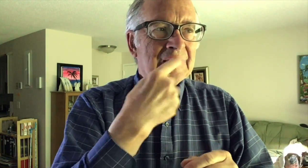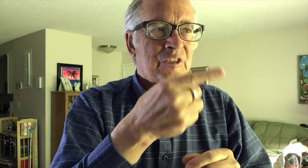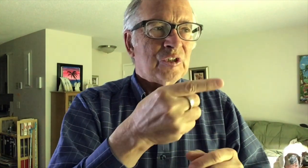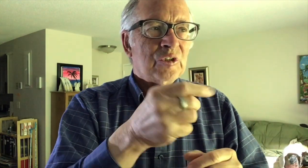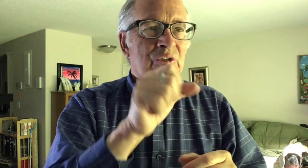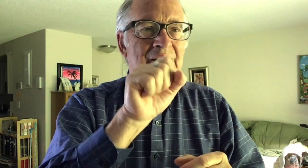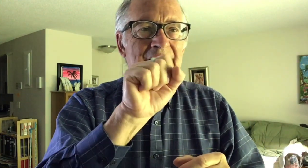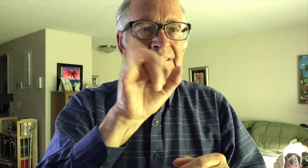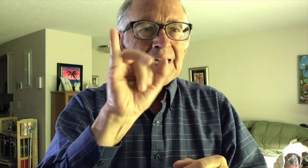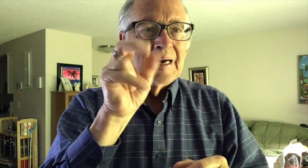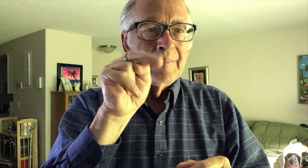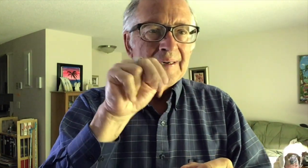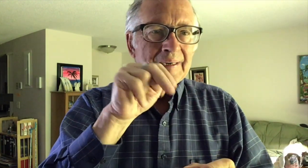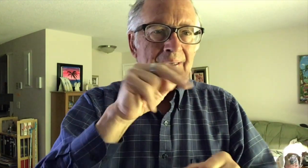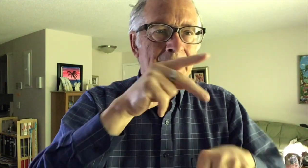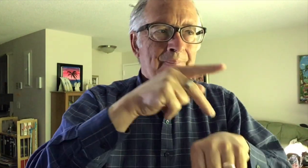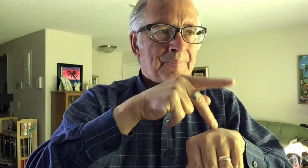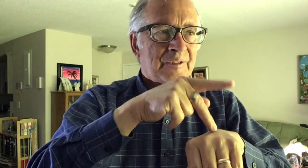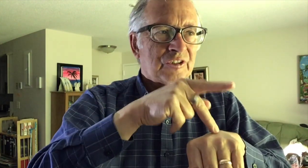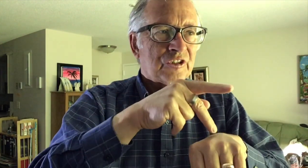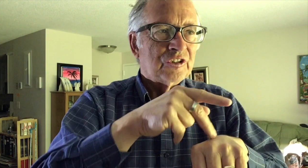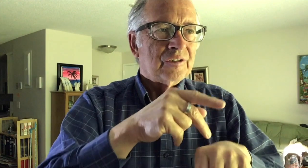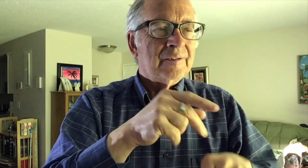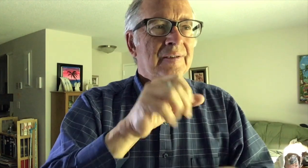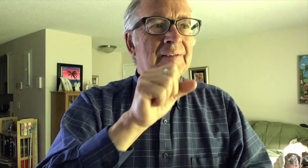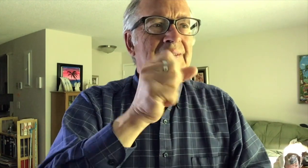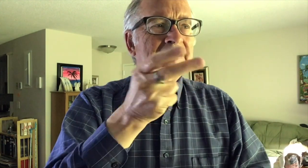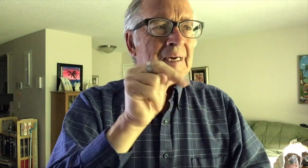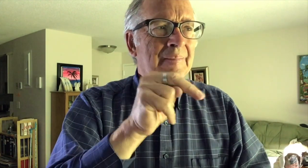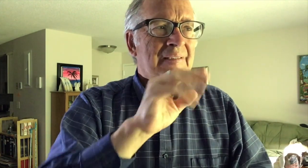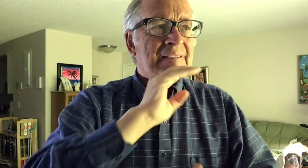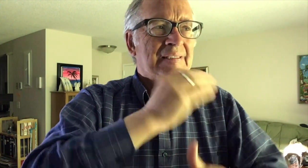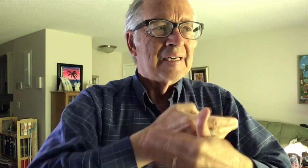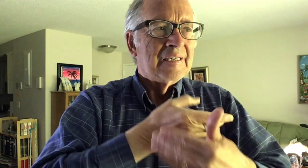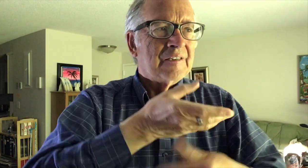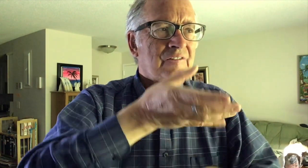After Jesus had revealed himself to his disciples and eaten breakfast with them,